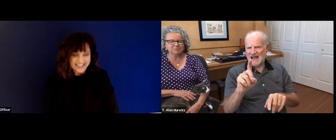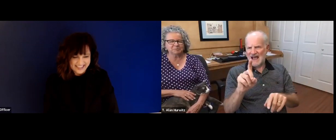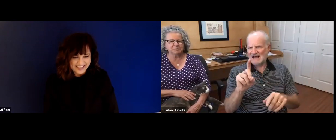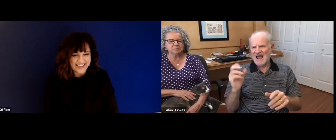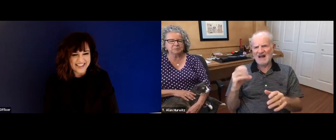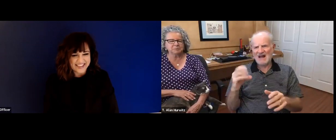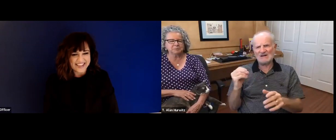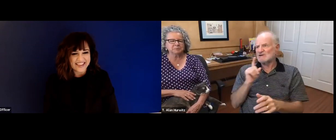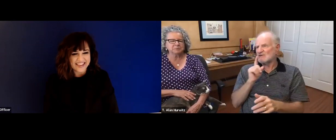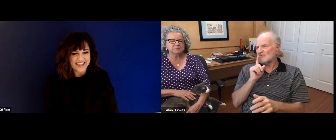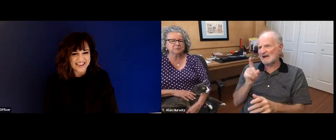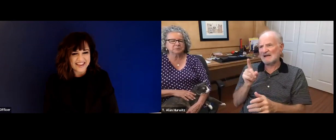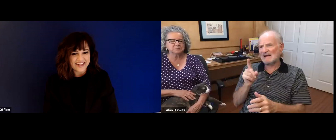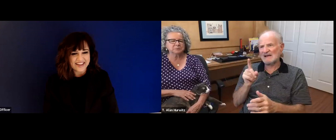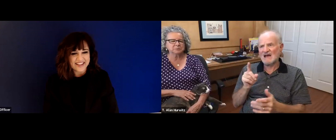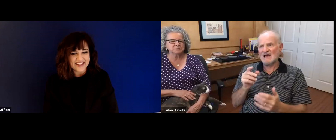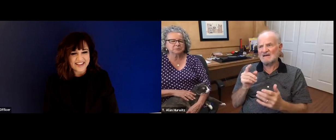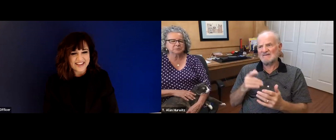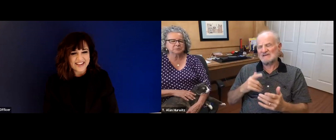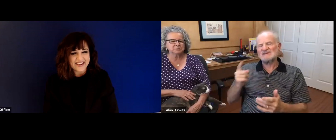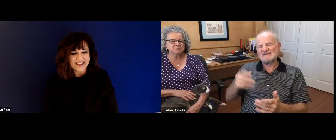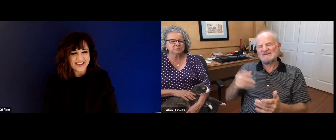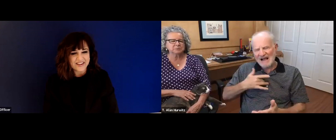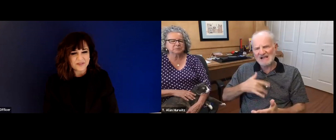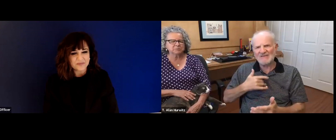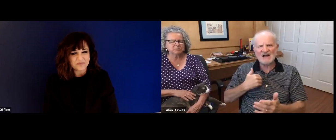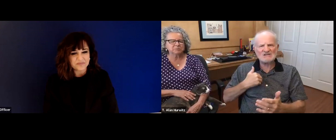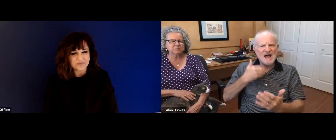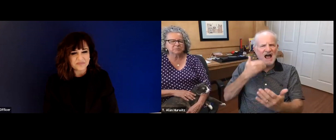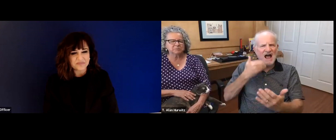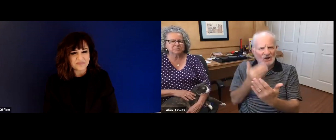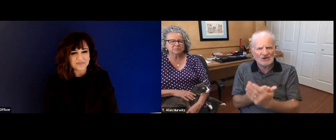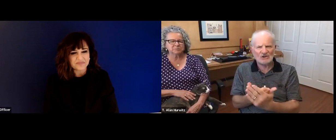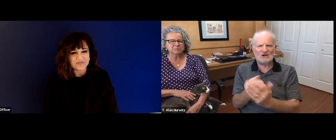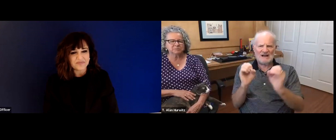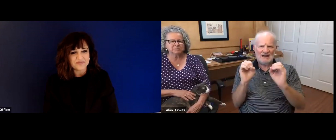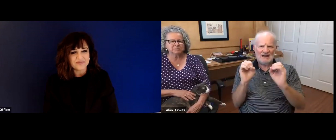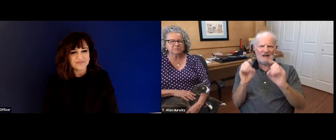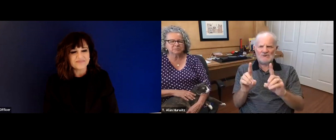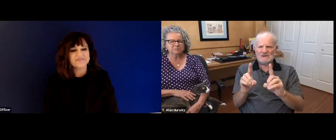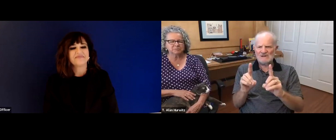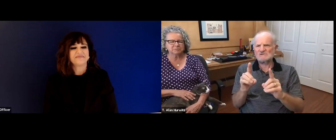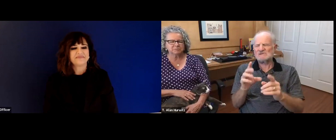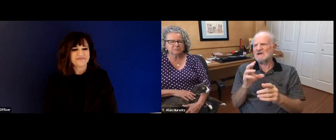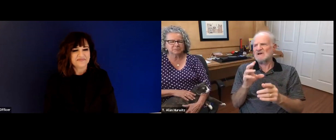Any thoughts? Well, let's like you said, my mom had gone to Cid